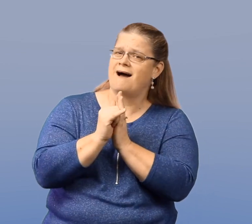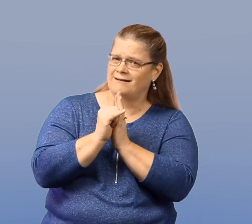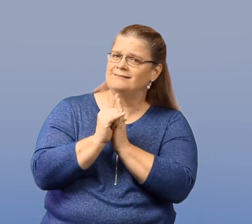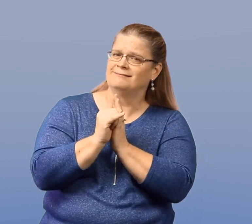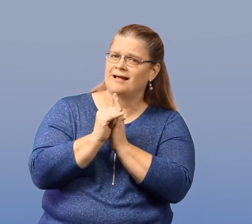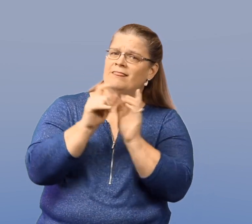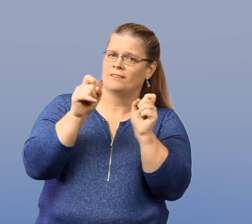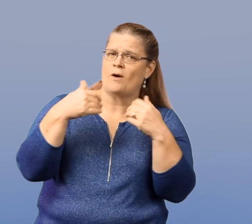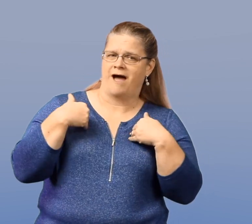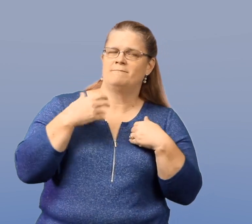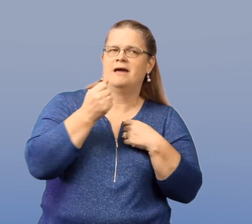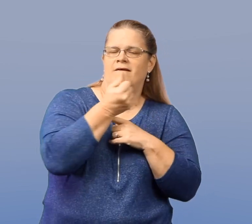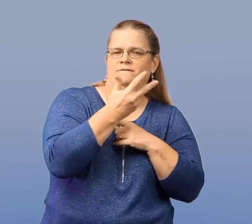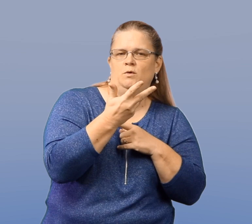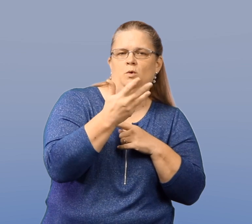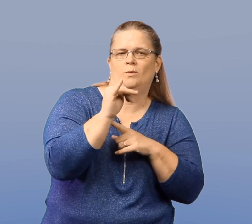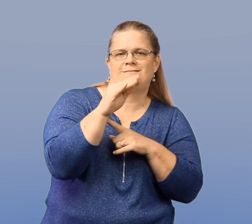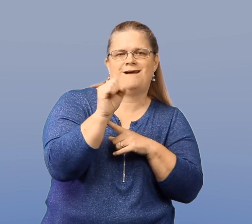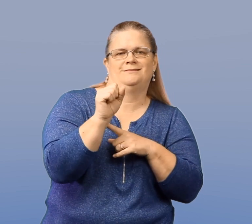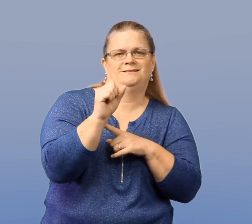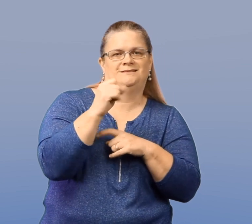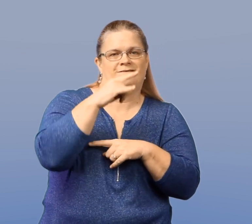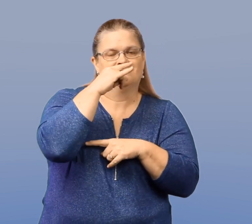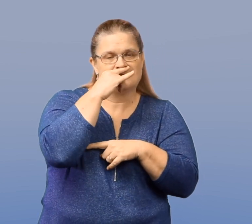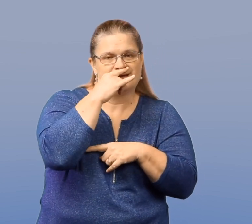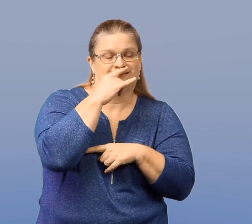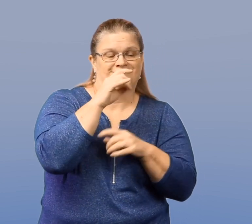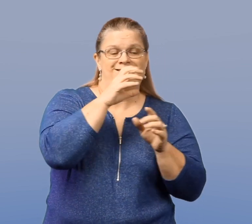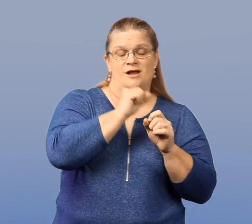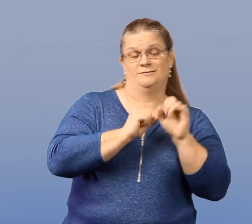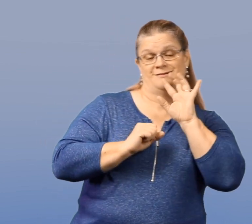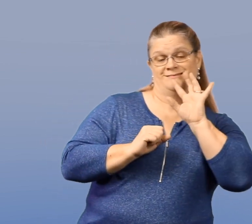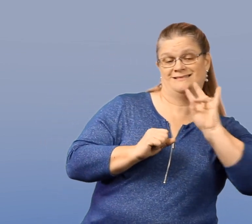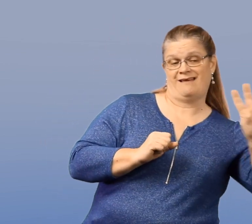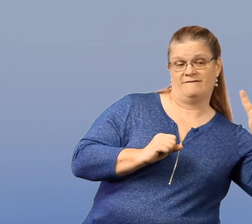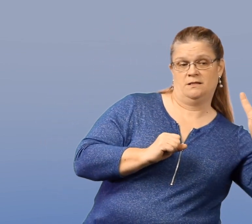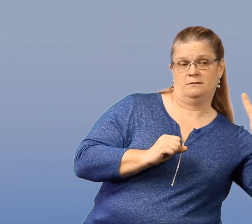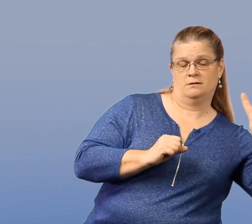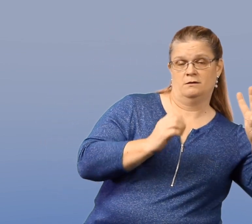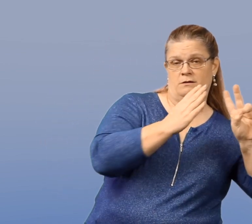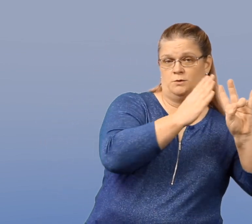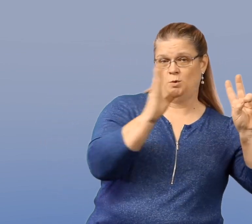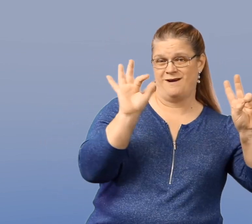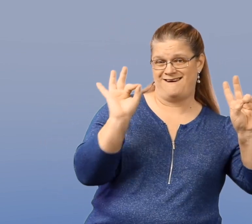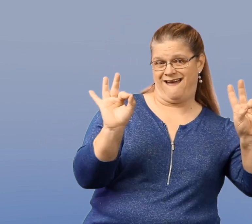But I want you to know that there are few sets of kids as young as ages 7